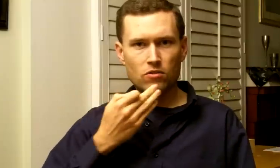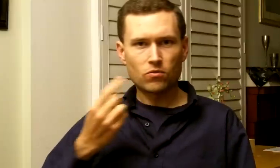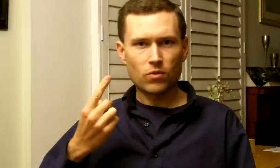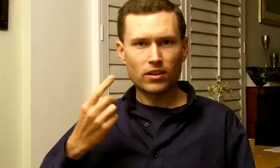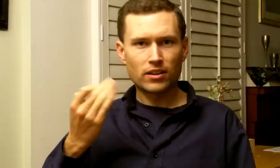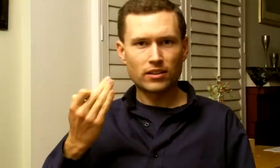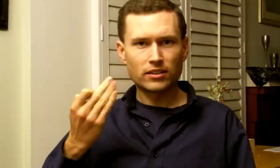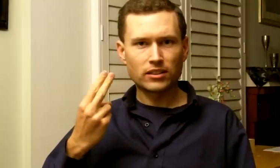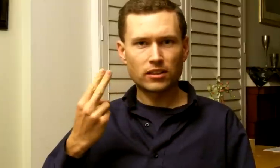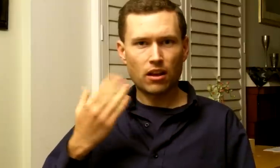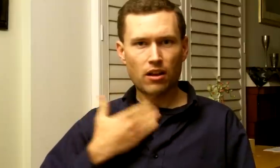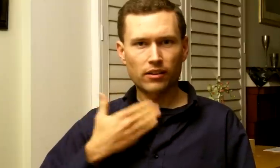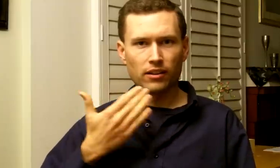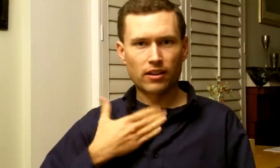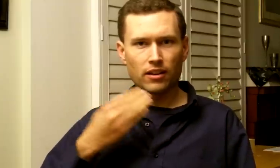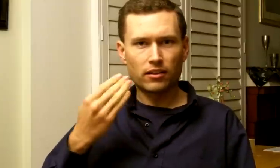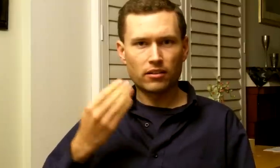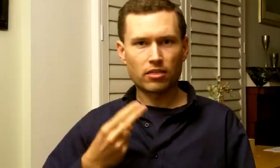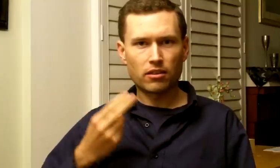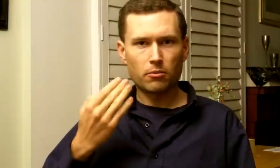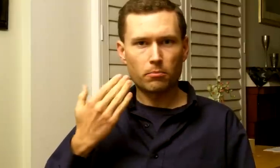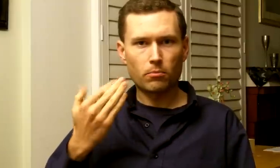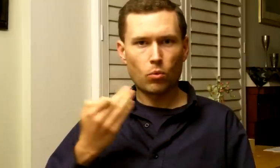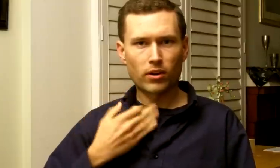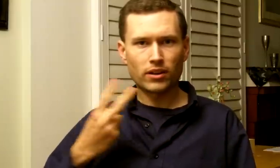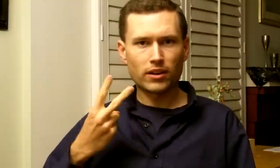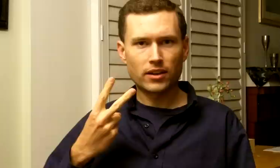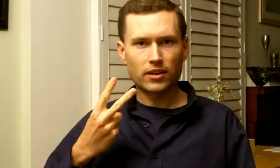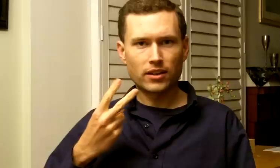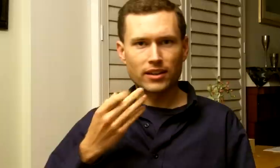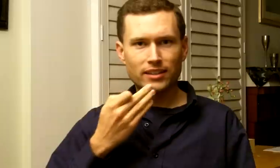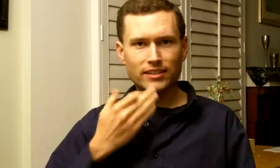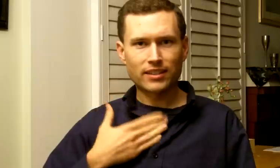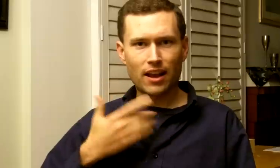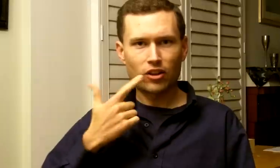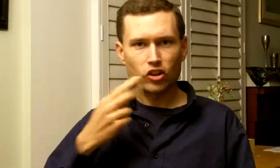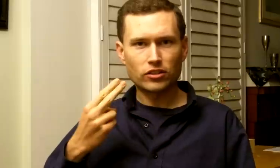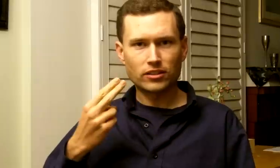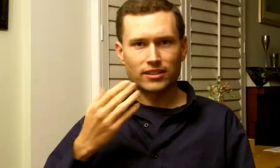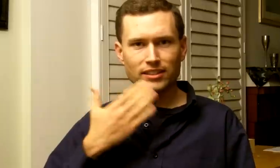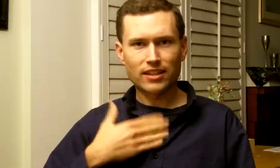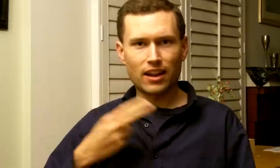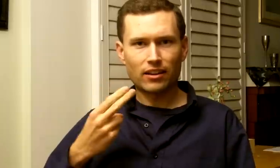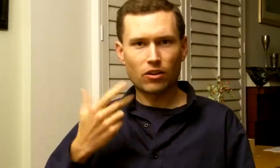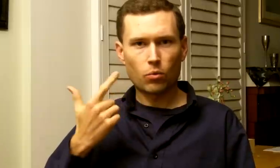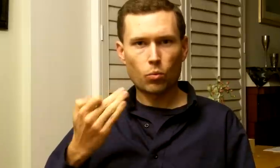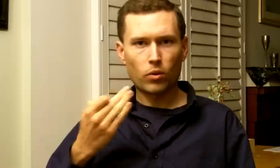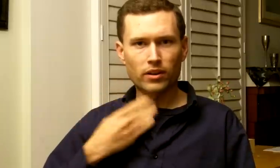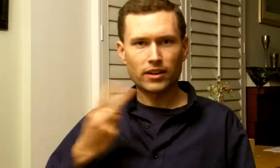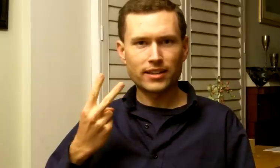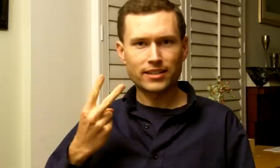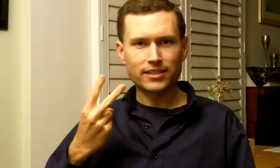Red sky in the morning, sailors take warning.